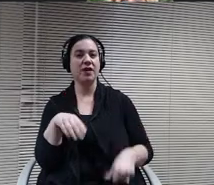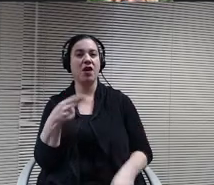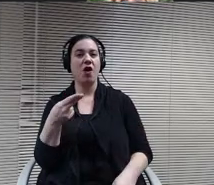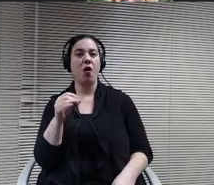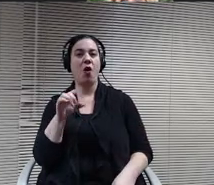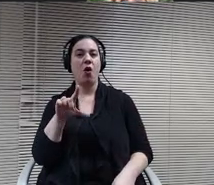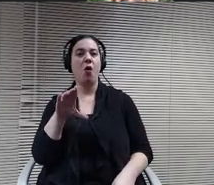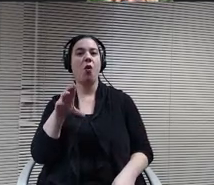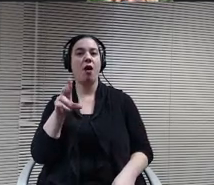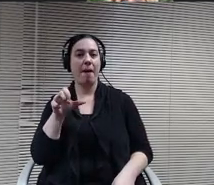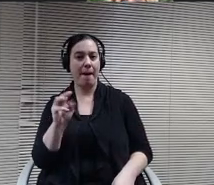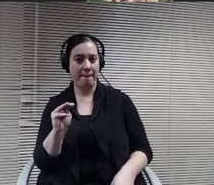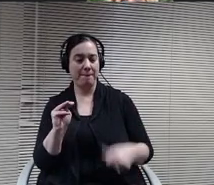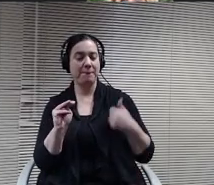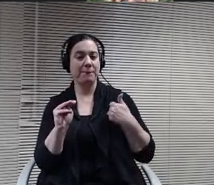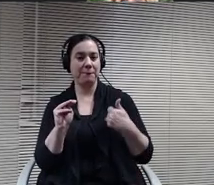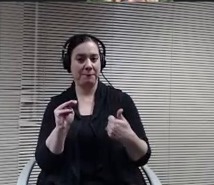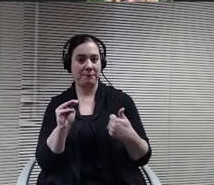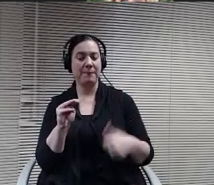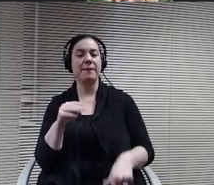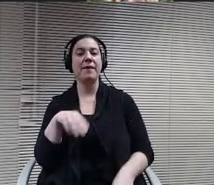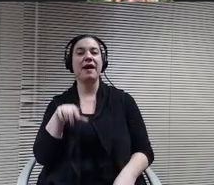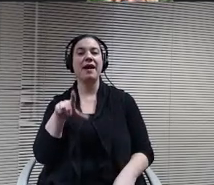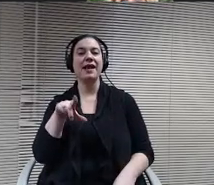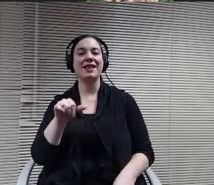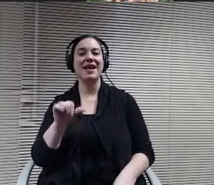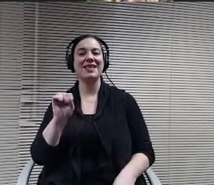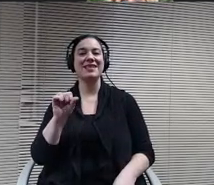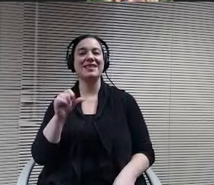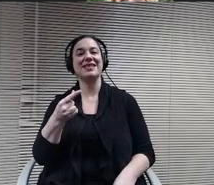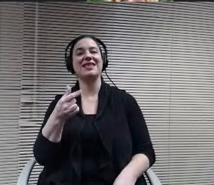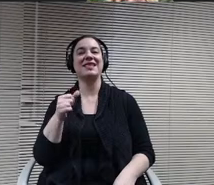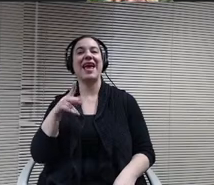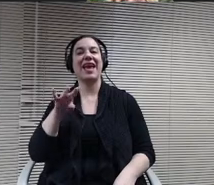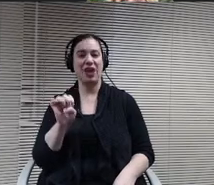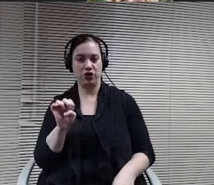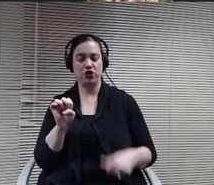I boardmember lasage. I remember Richie.